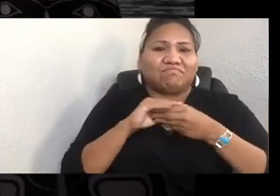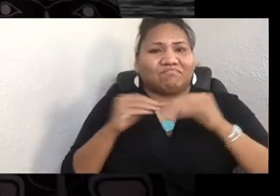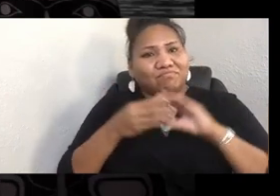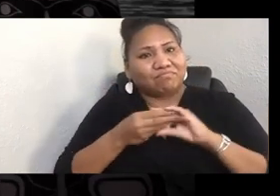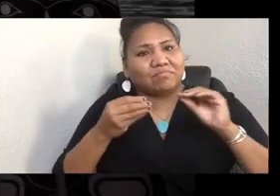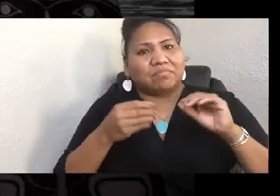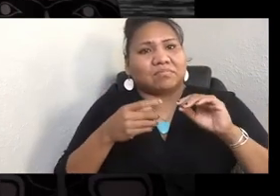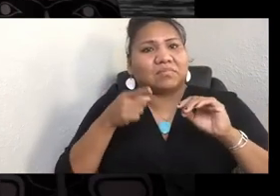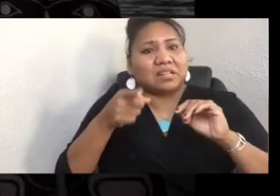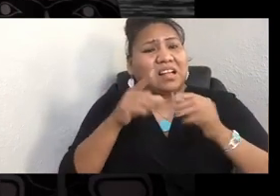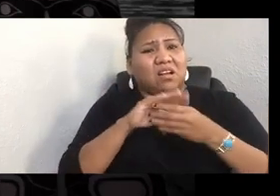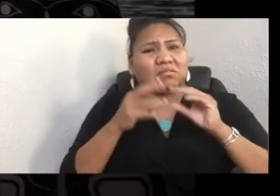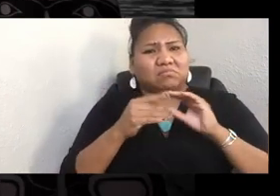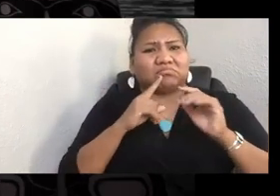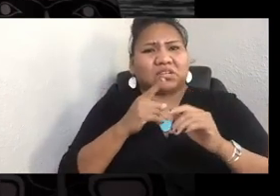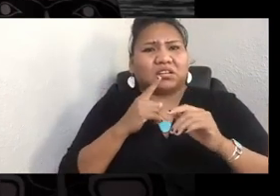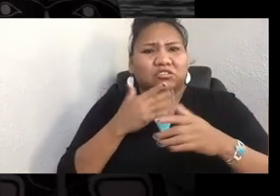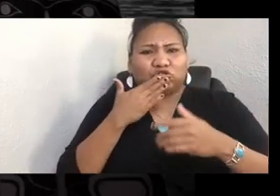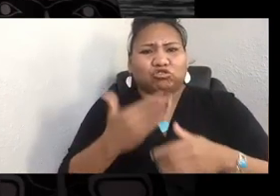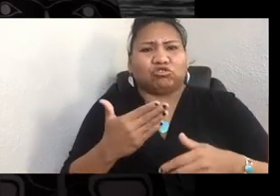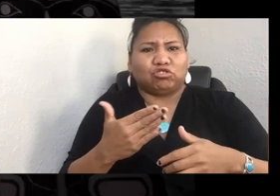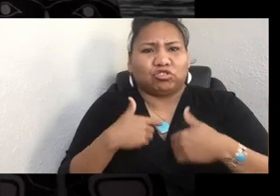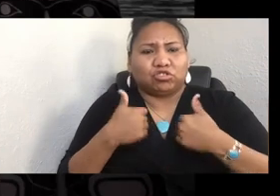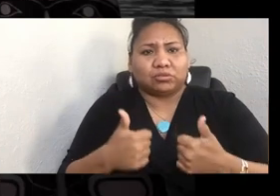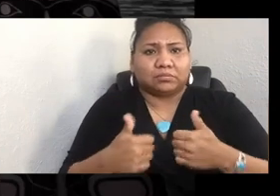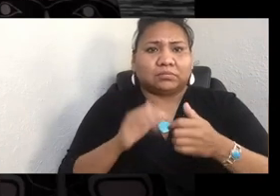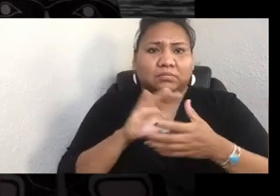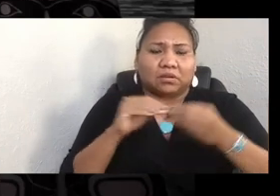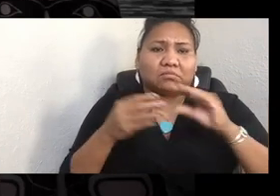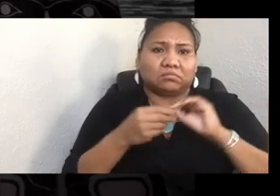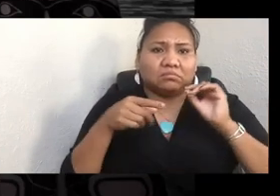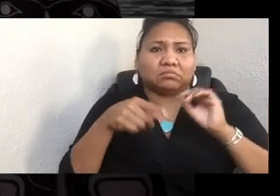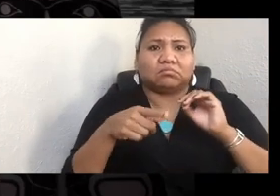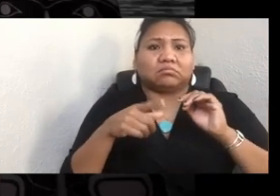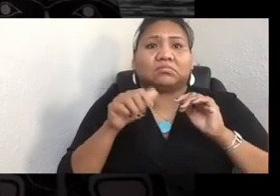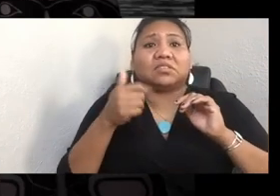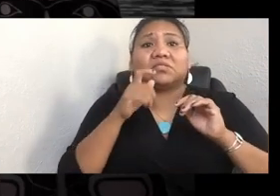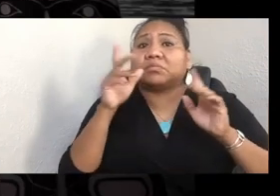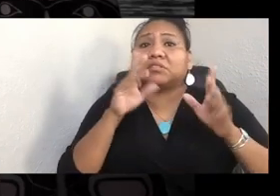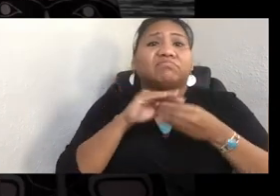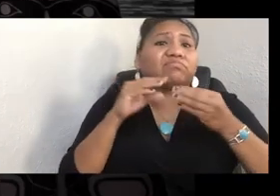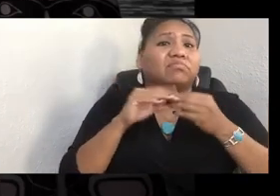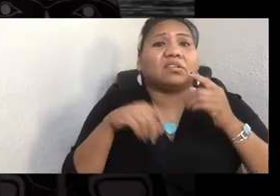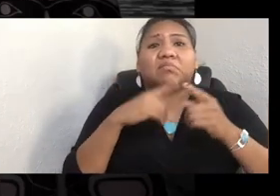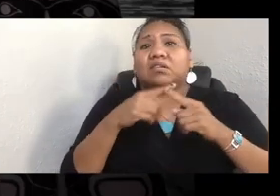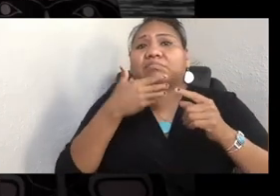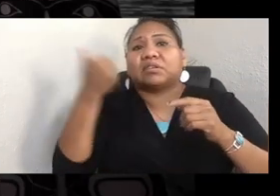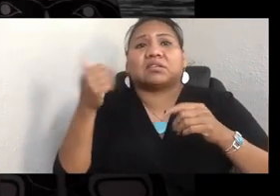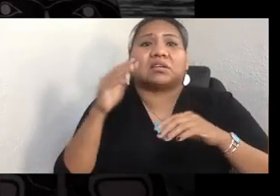And I know there's people here that can talk about it better than I can. So I'll give it my best go. But these are two of my best friends.